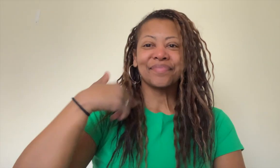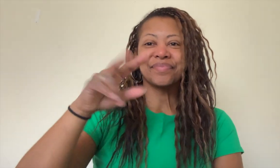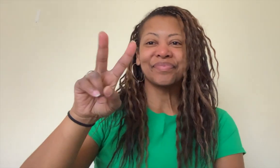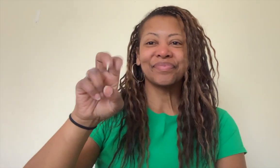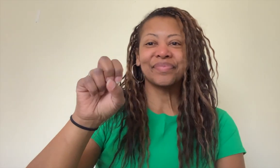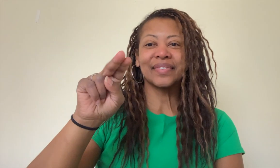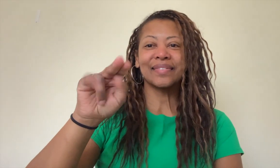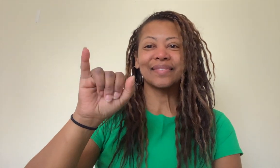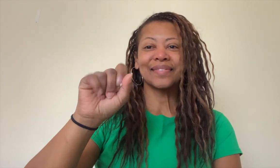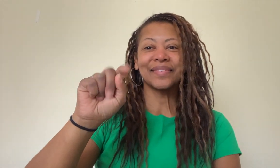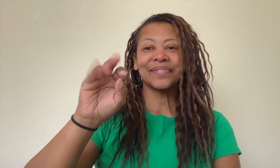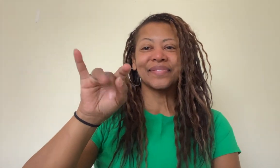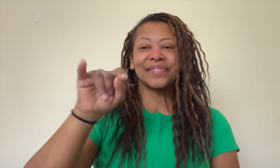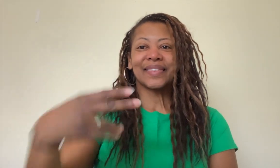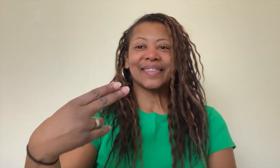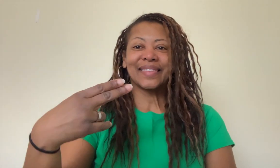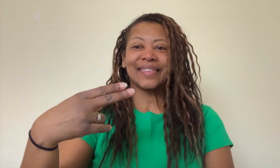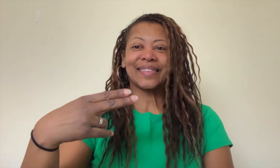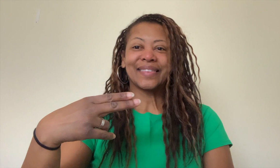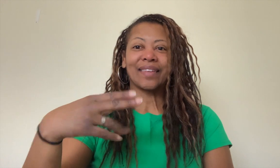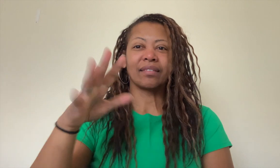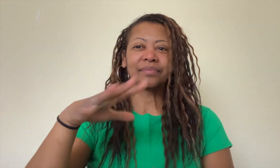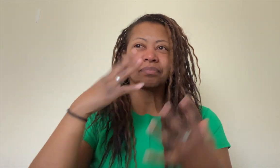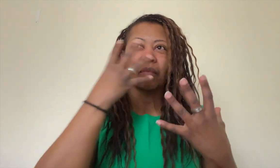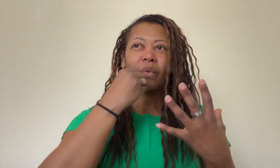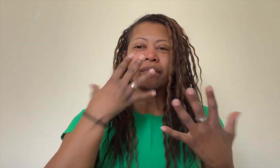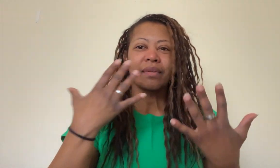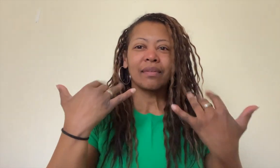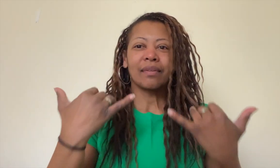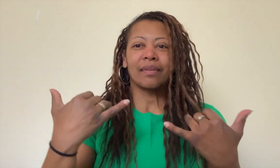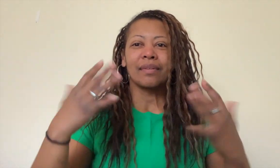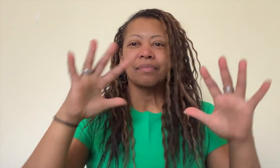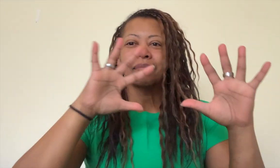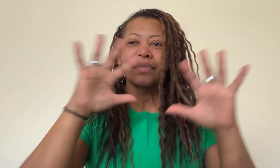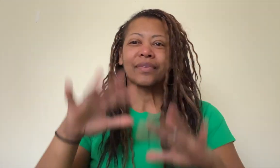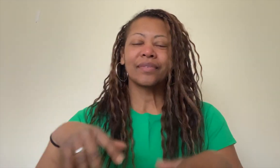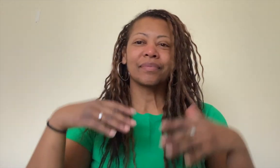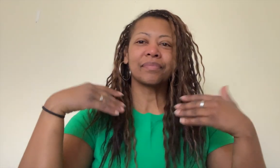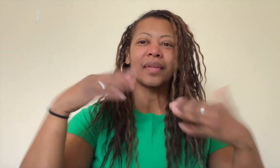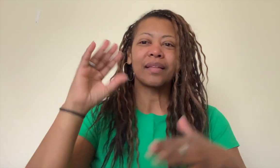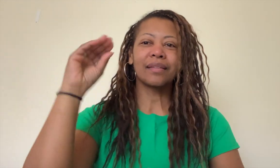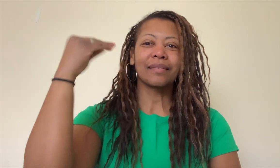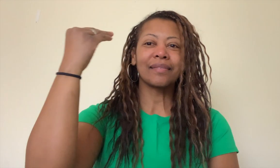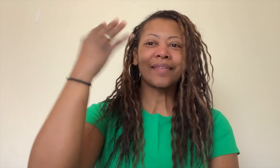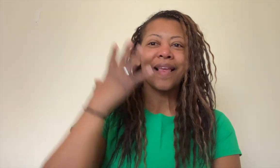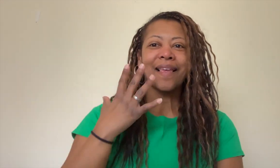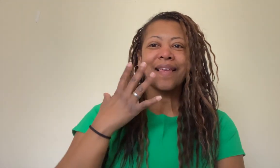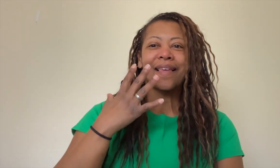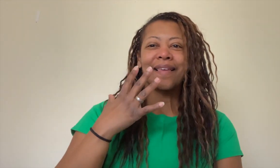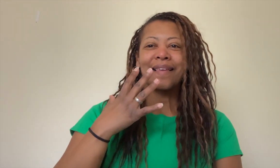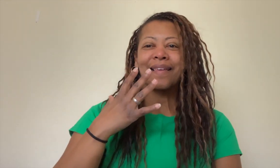This is Venita Smith. The weather is beautiful today. Chilly start to a bright, sunny day.